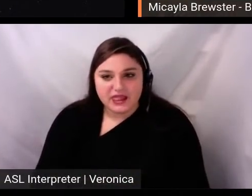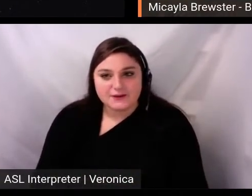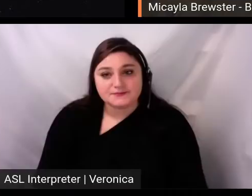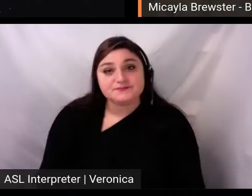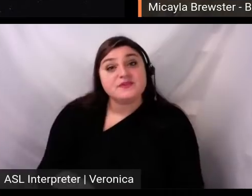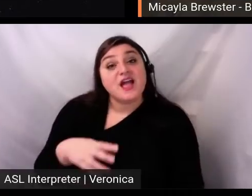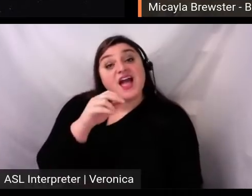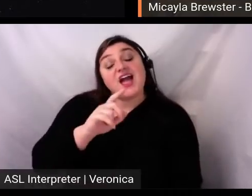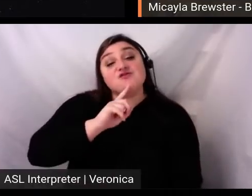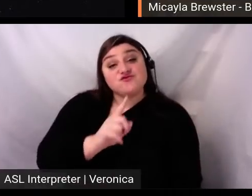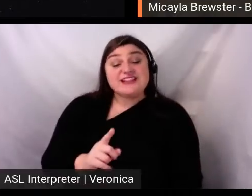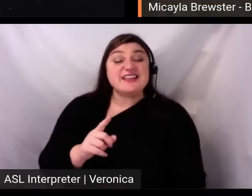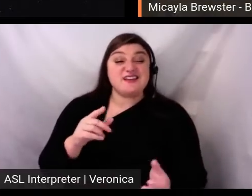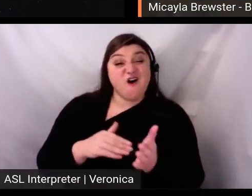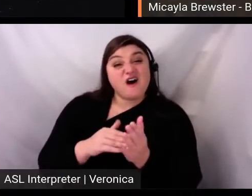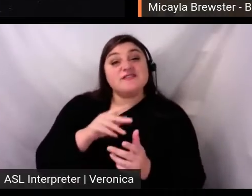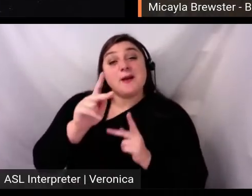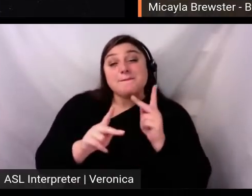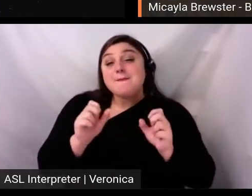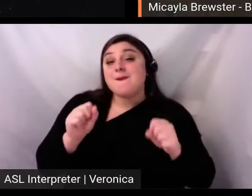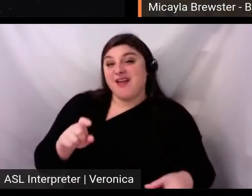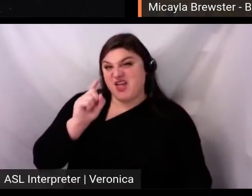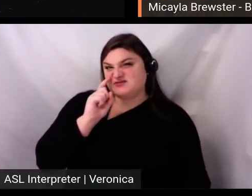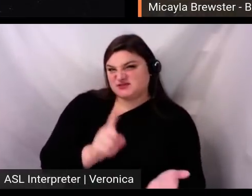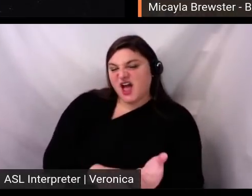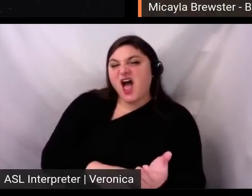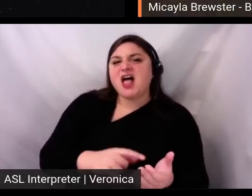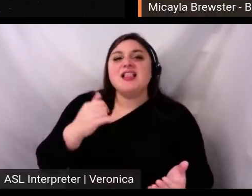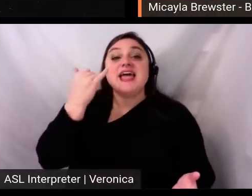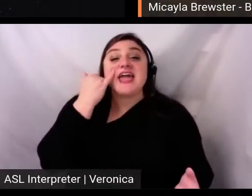sold to by a brand. So they want to know that something is worth the investment